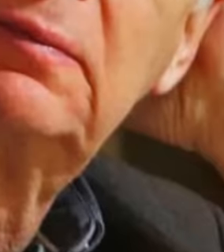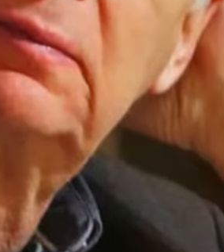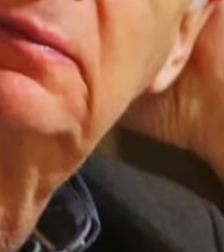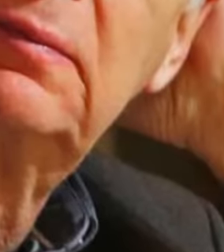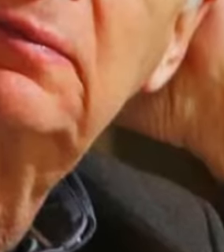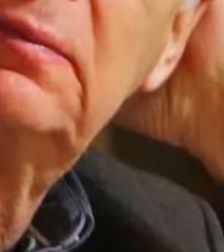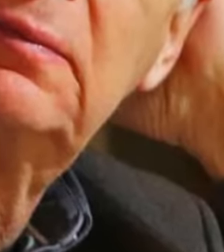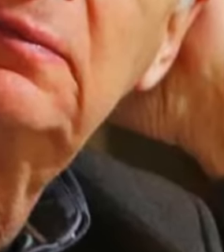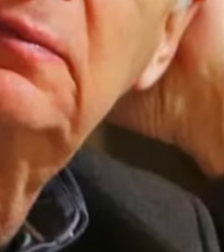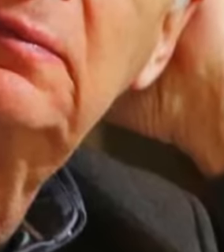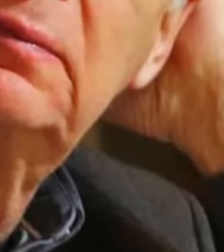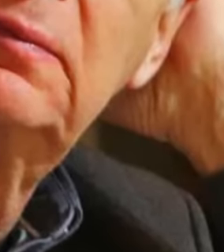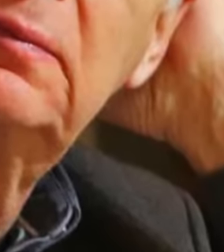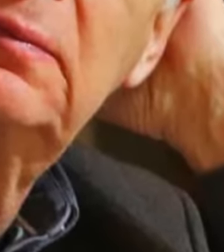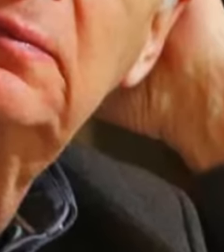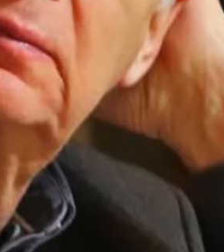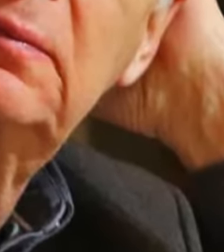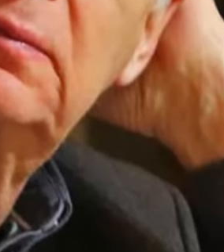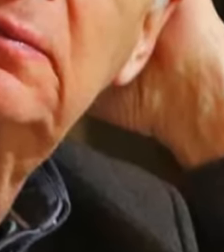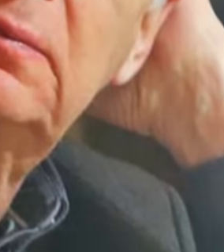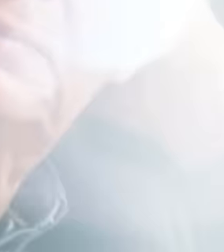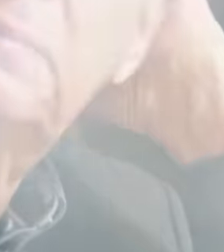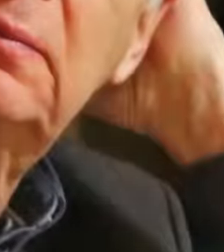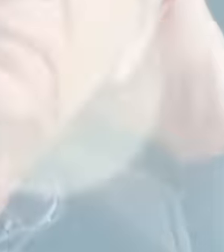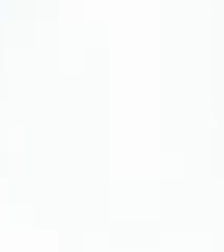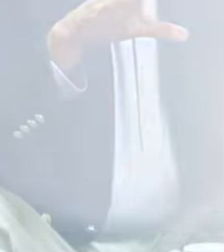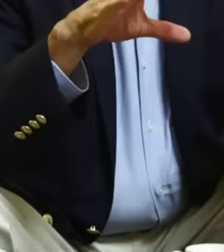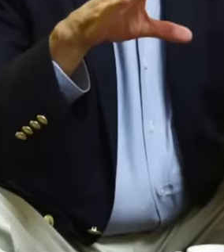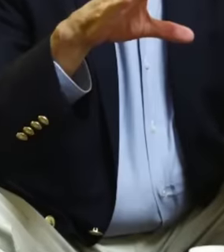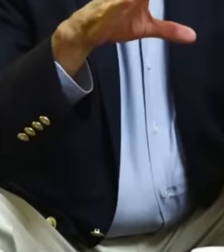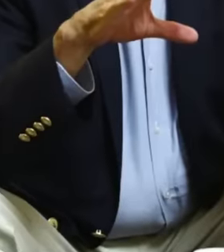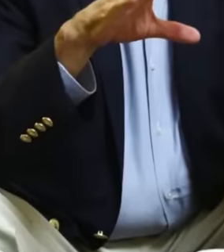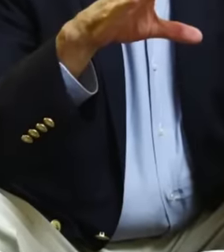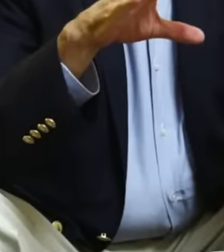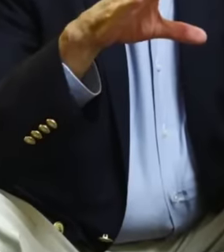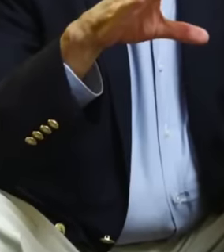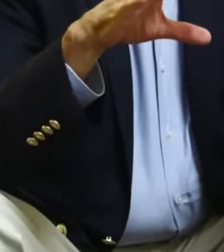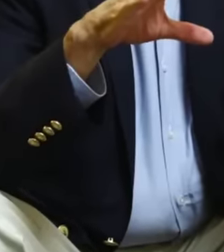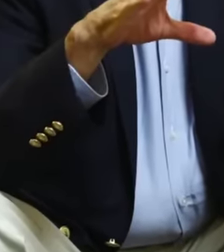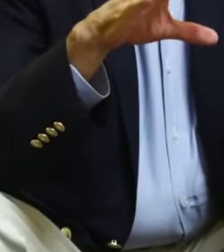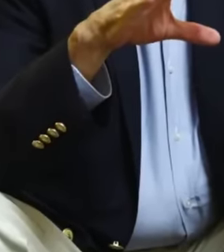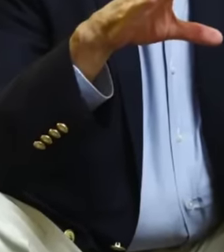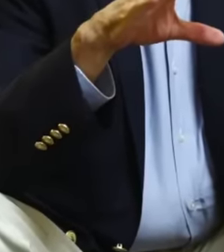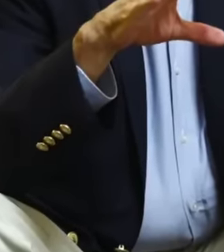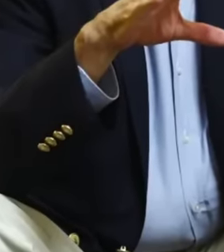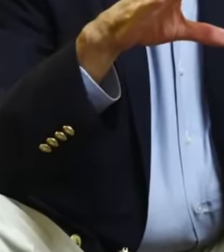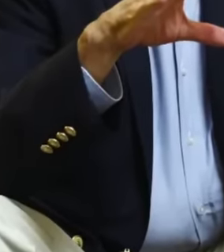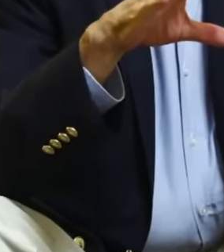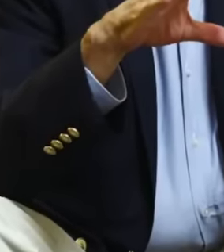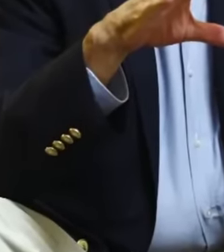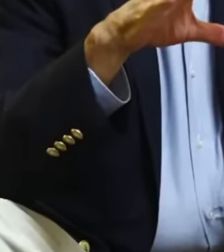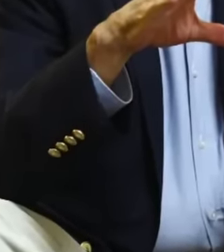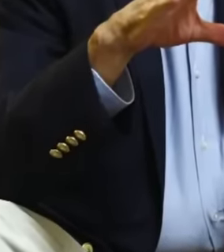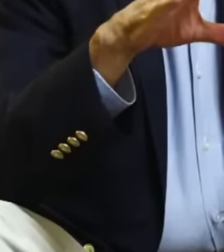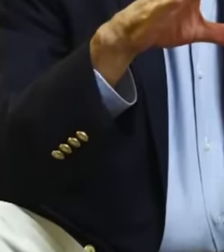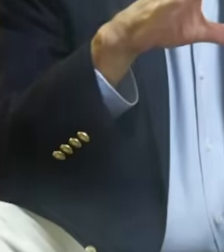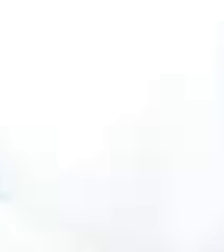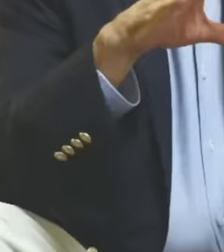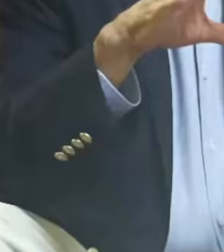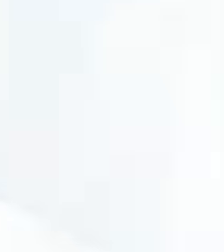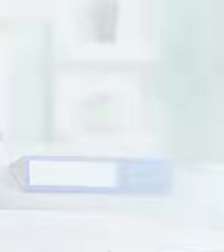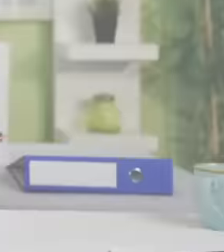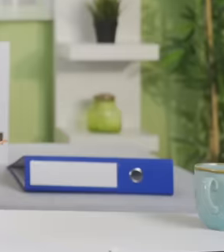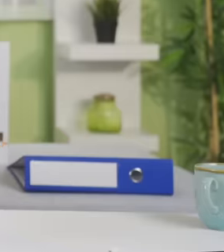government of President López Obrador Mexico would be the next Venezuela and as we have seen